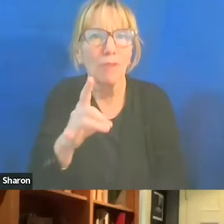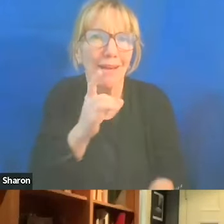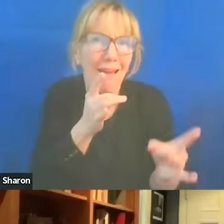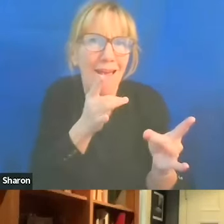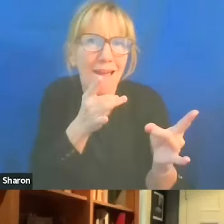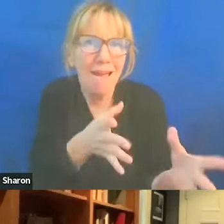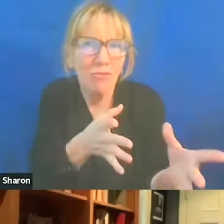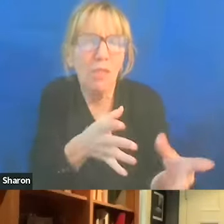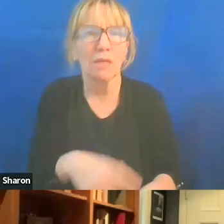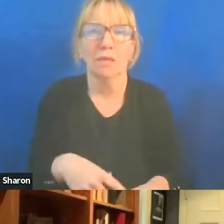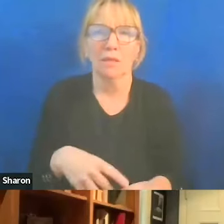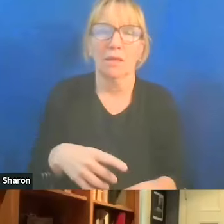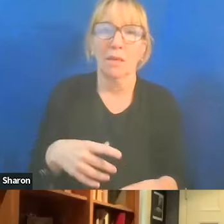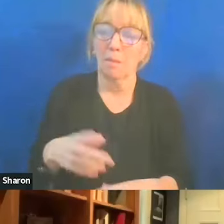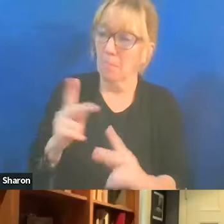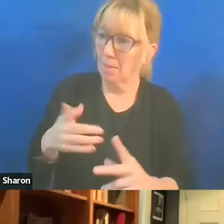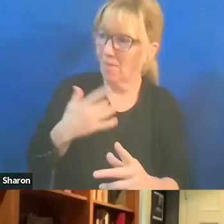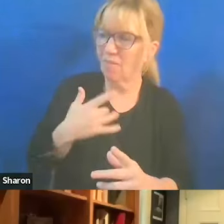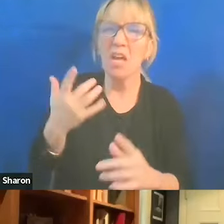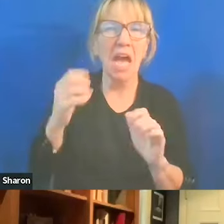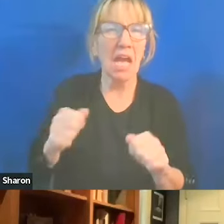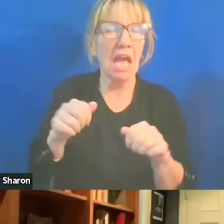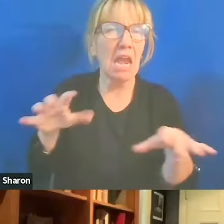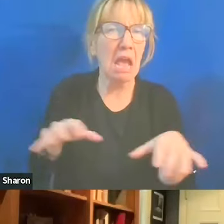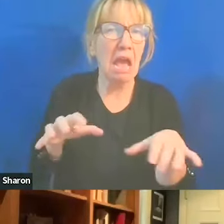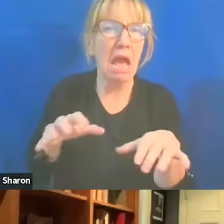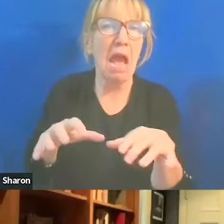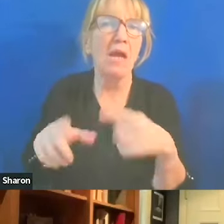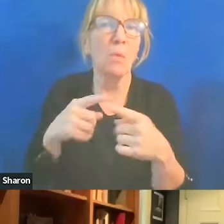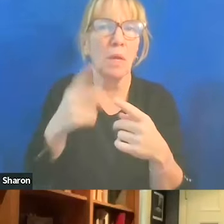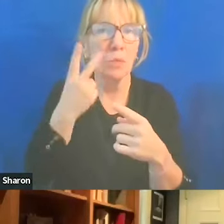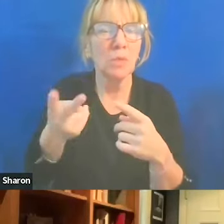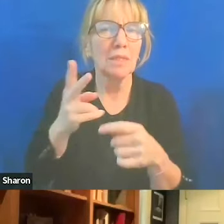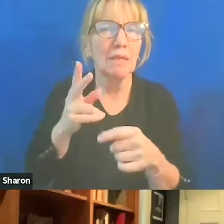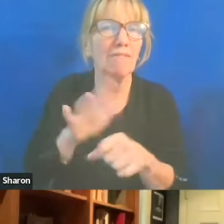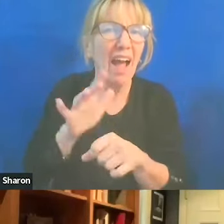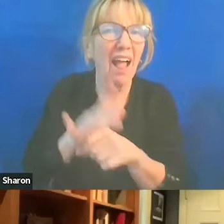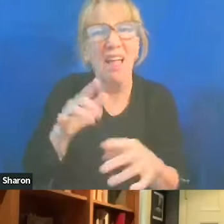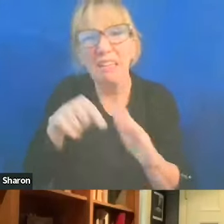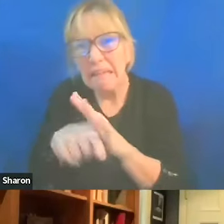to feel justified to act on it with things of violence. You may not act.